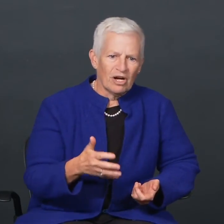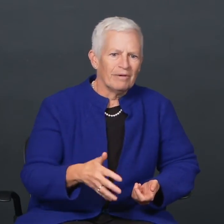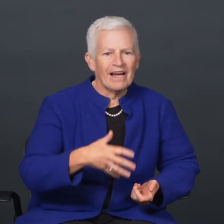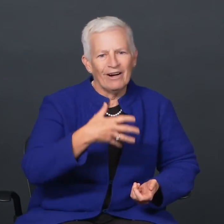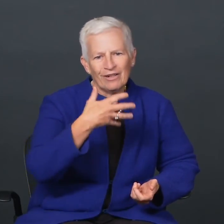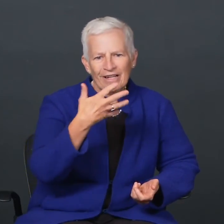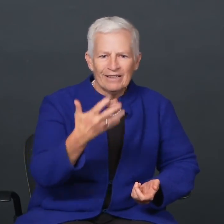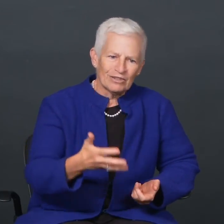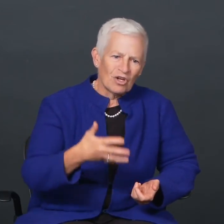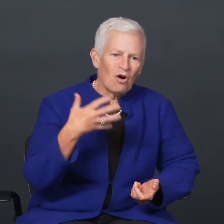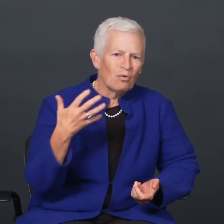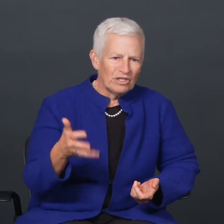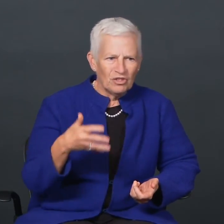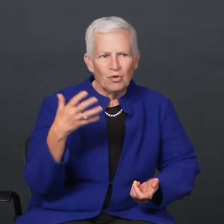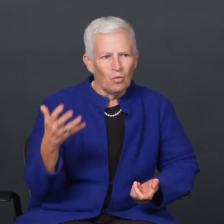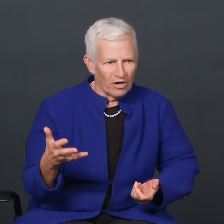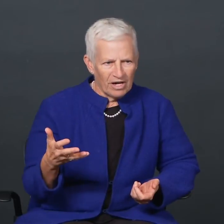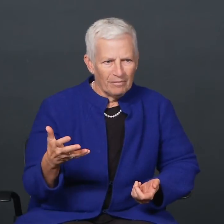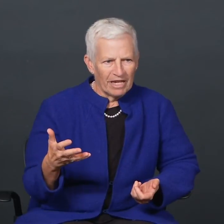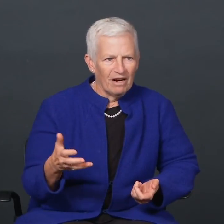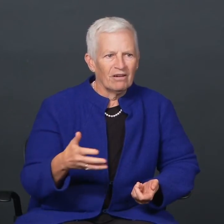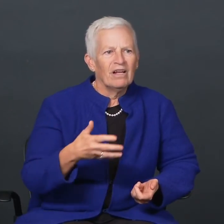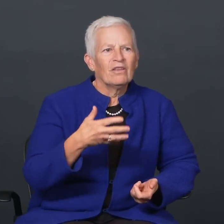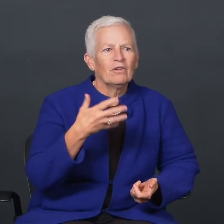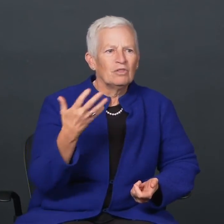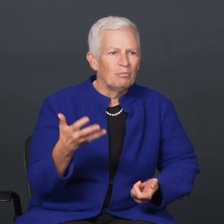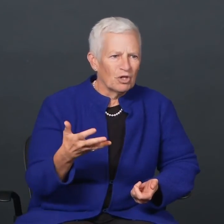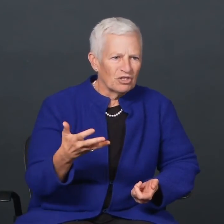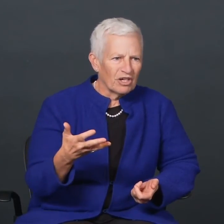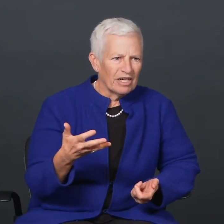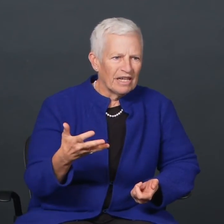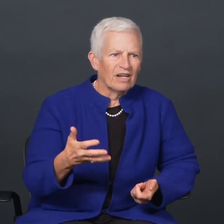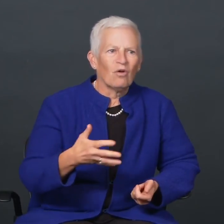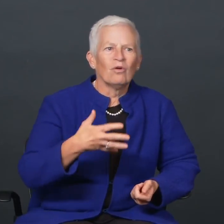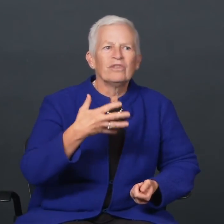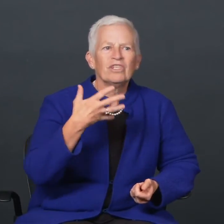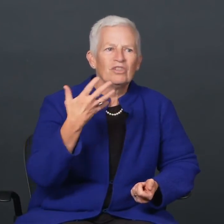coming out, there's always new work coming out, those books are going to get old, the